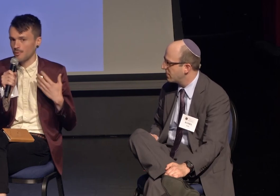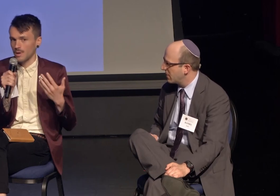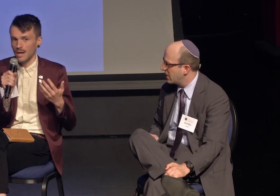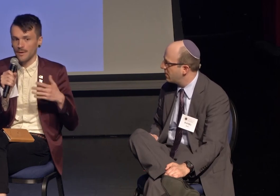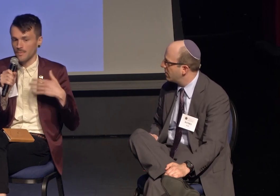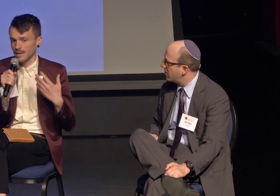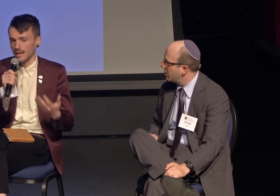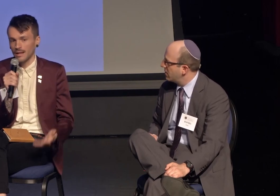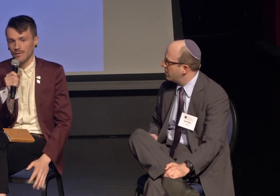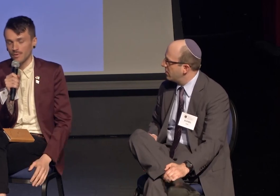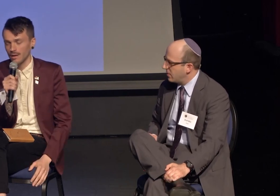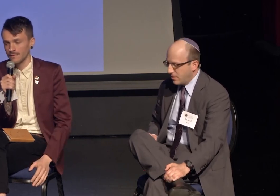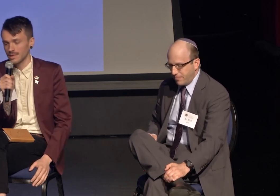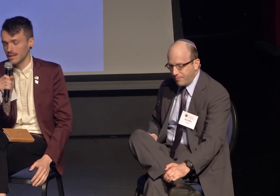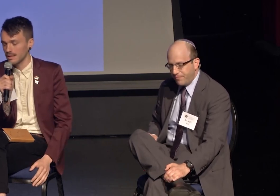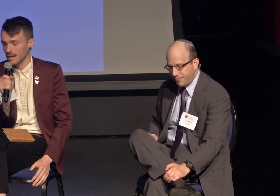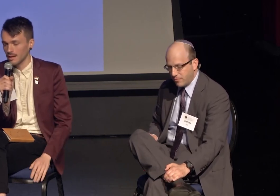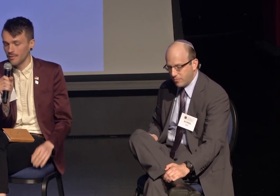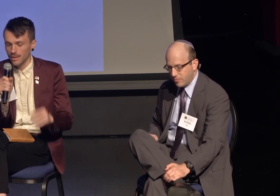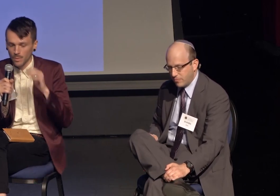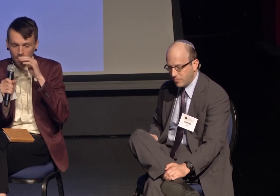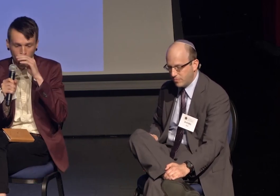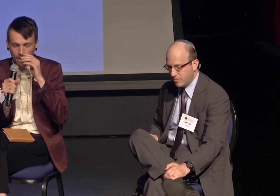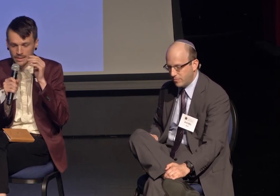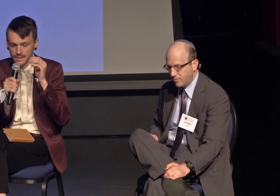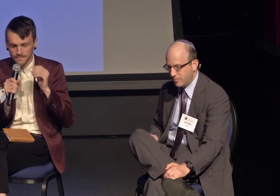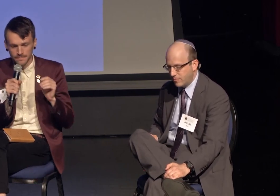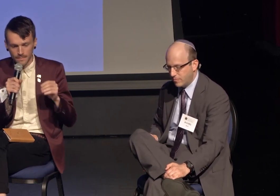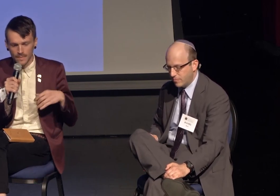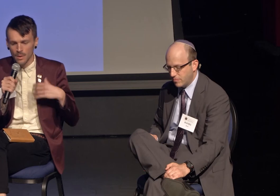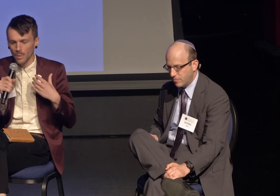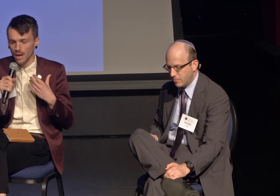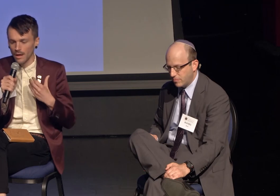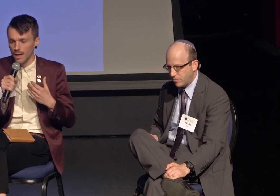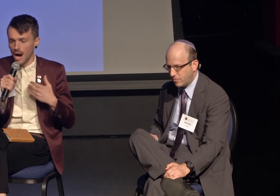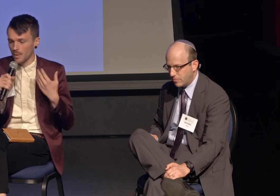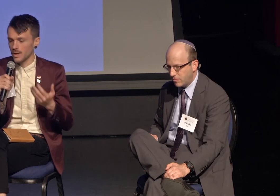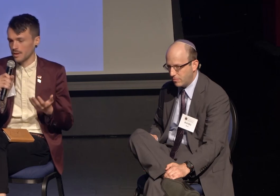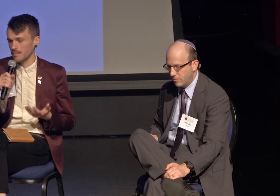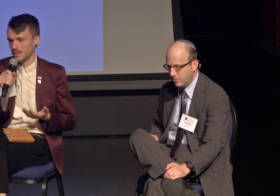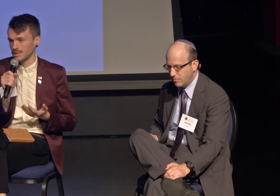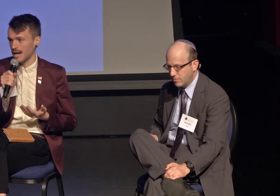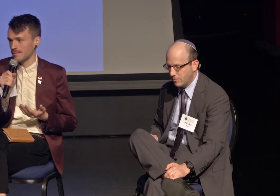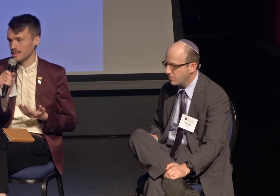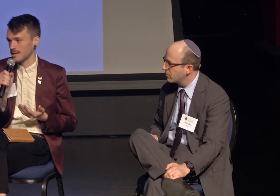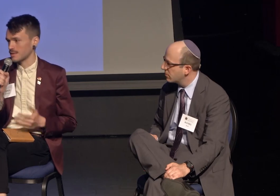before I really got involved in interfaith work was are we going to be able to have these conversations